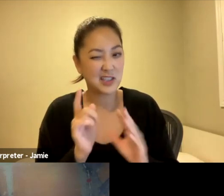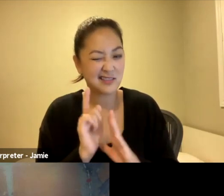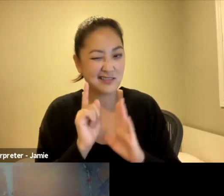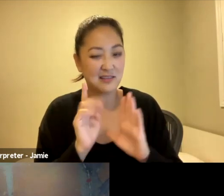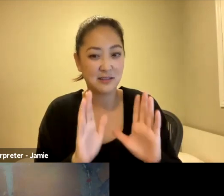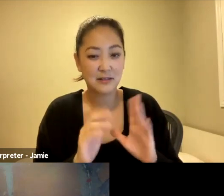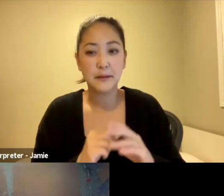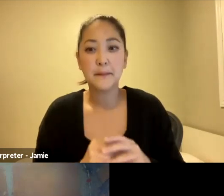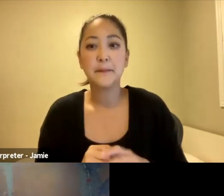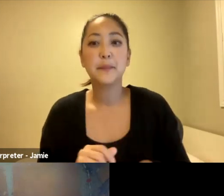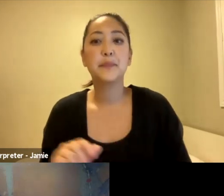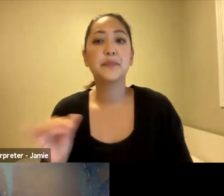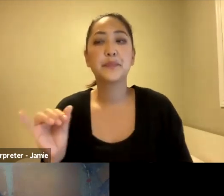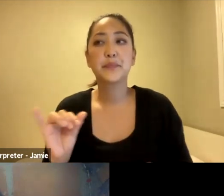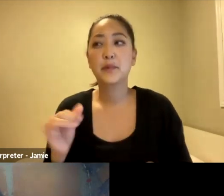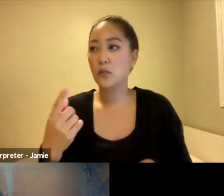also, one of the connections we have is